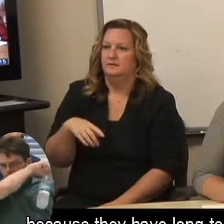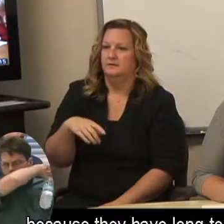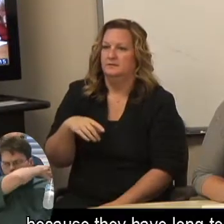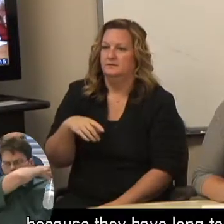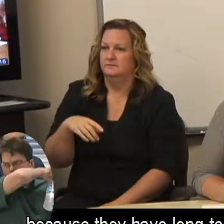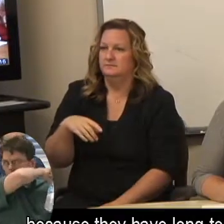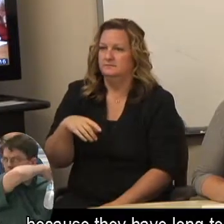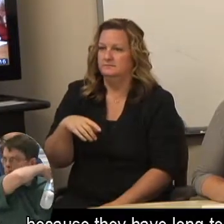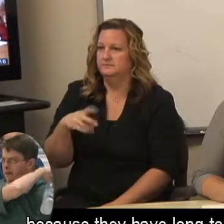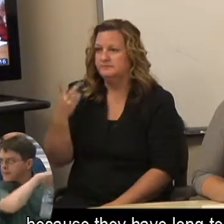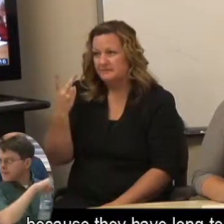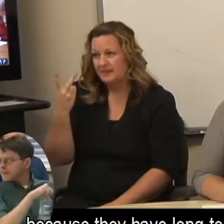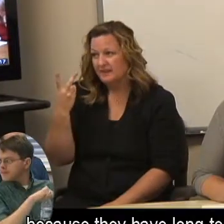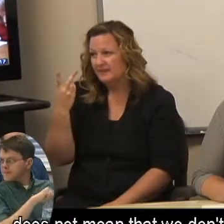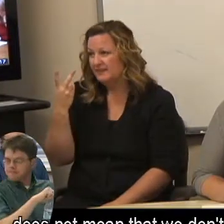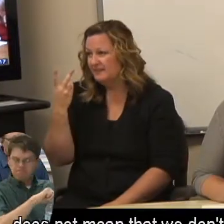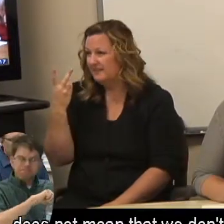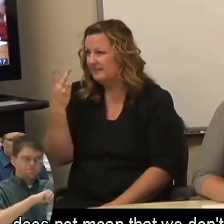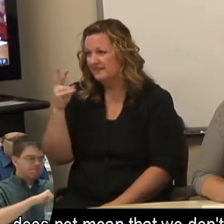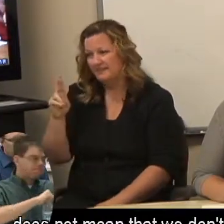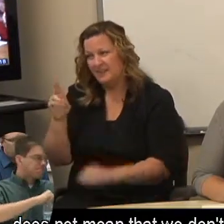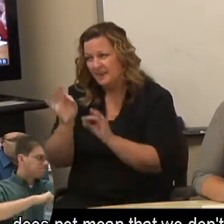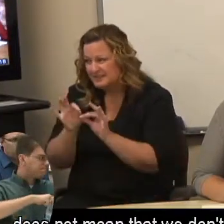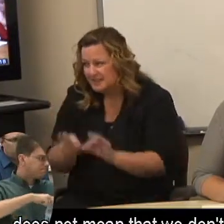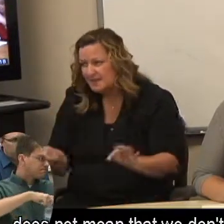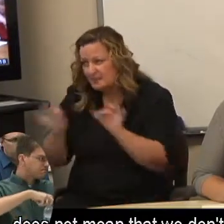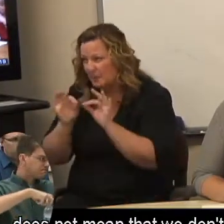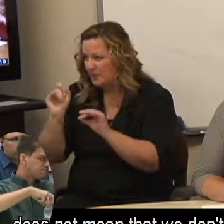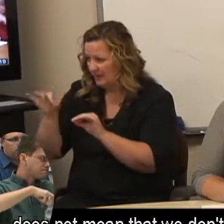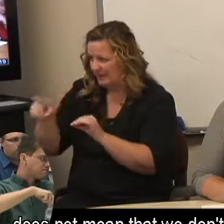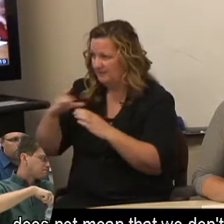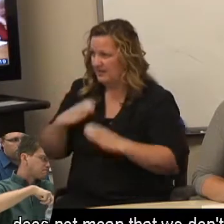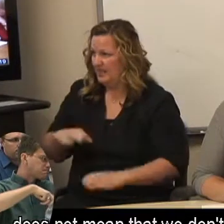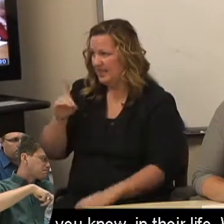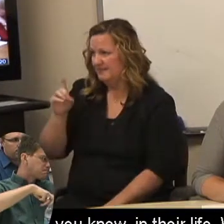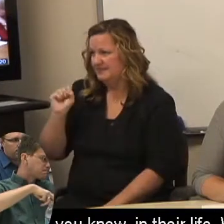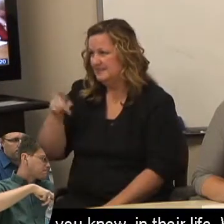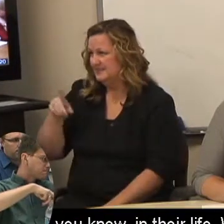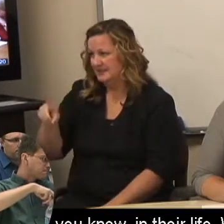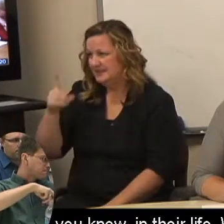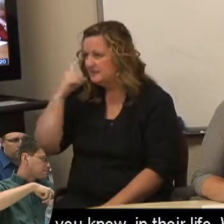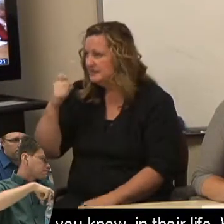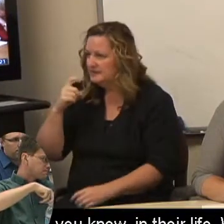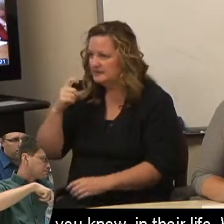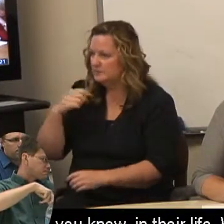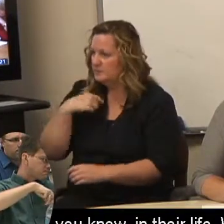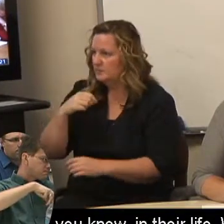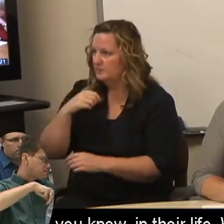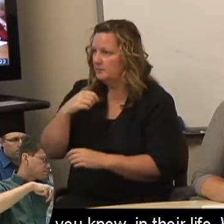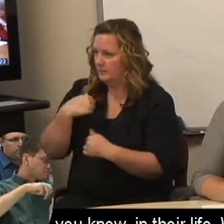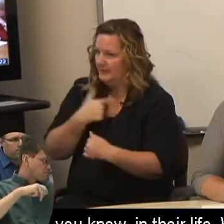because they have long-term funding does not mean that we don't have a role, you know, in their life. We do.